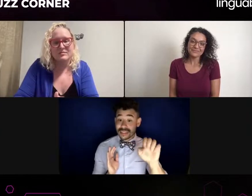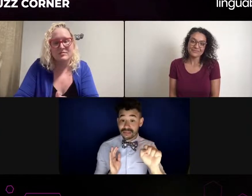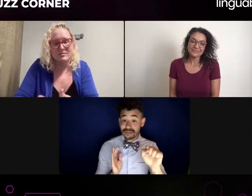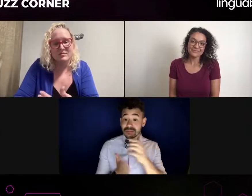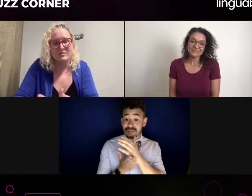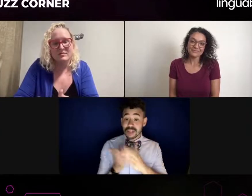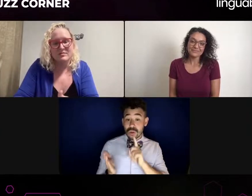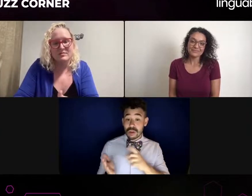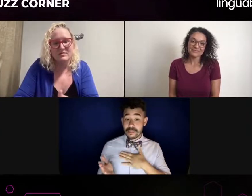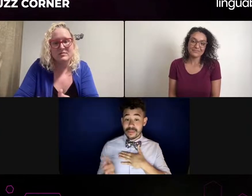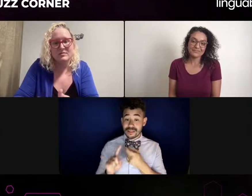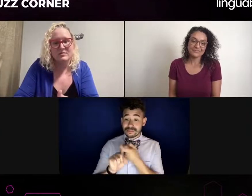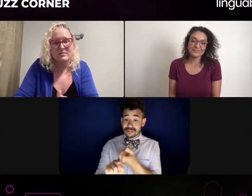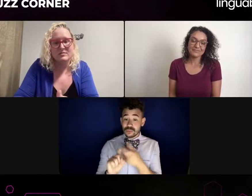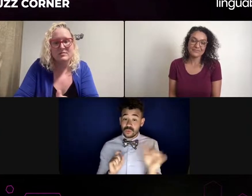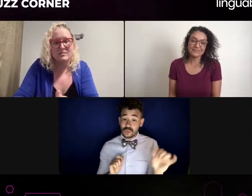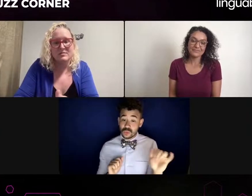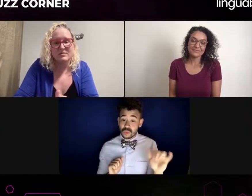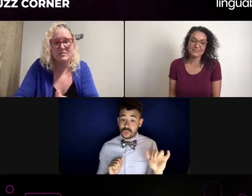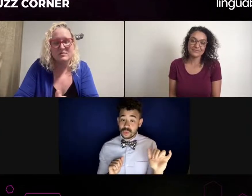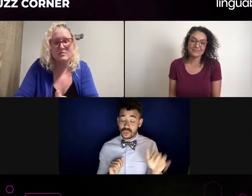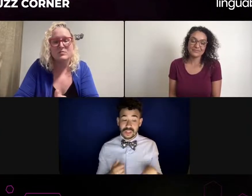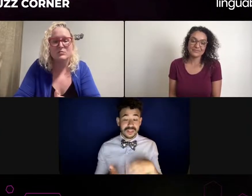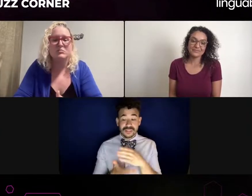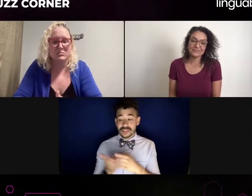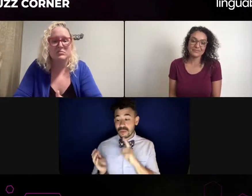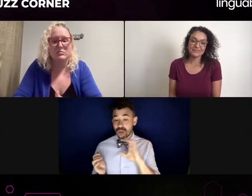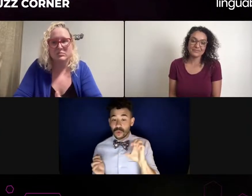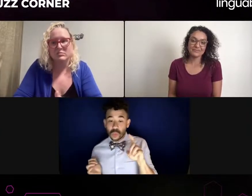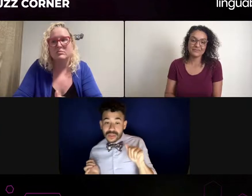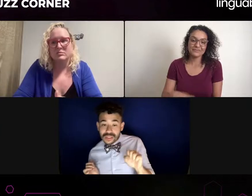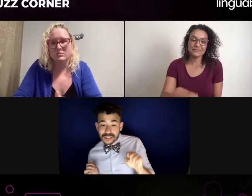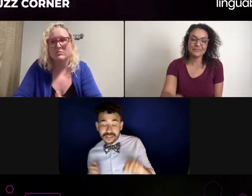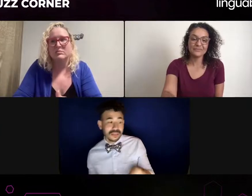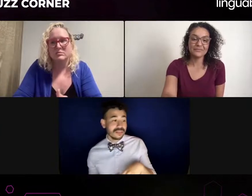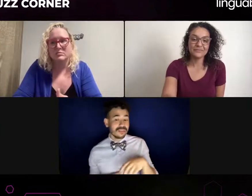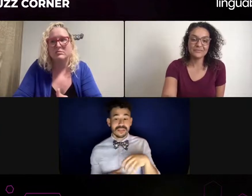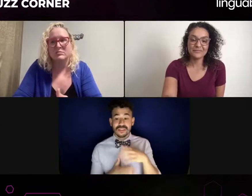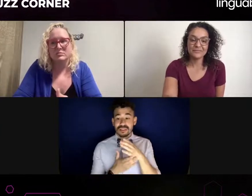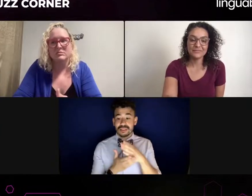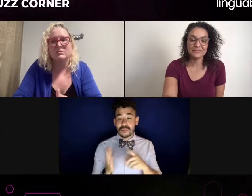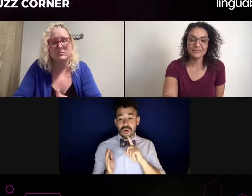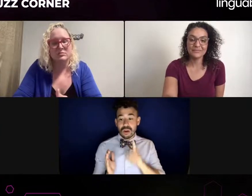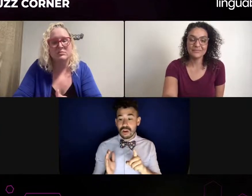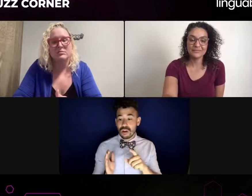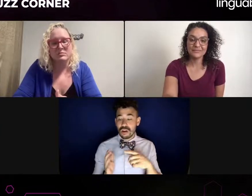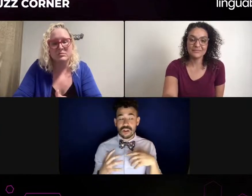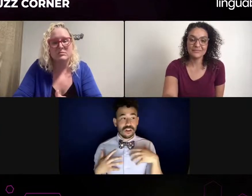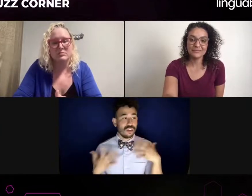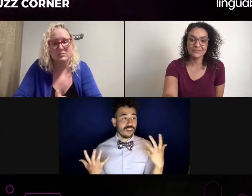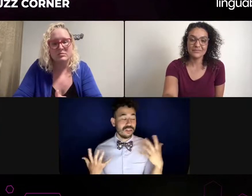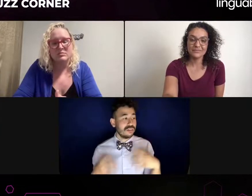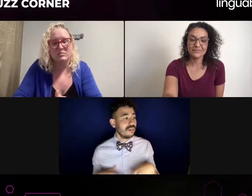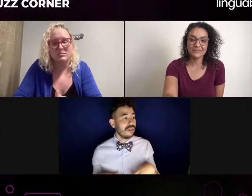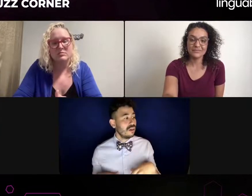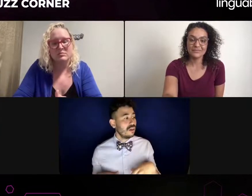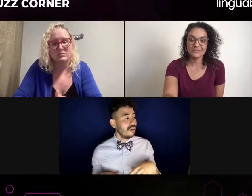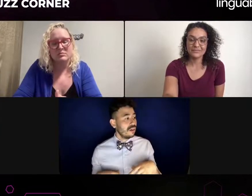I mean, it was definitely a great audition. I mean, I didn't get the role, but I think it wasn't the part. But it was definitely a great audition. It was a wonderful audition.